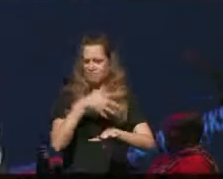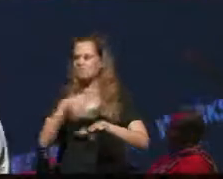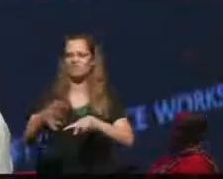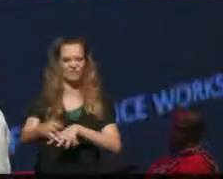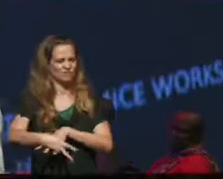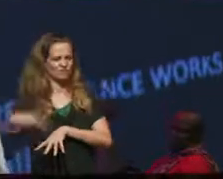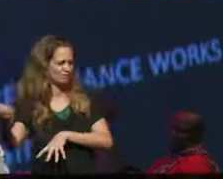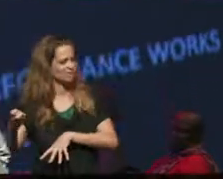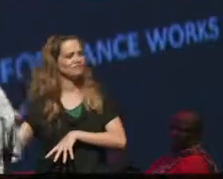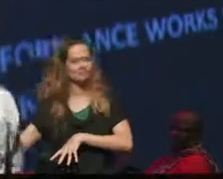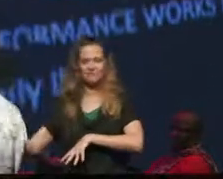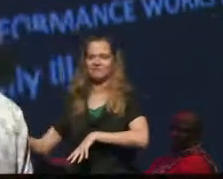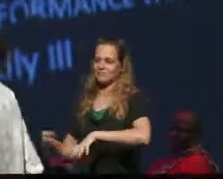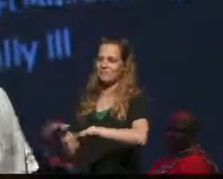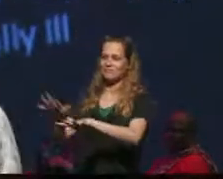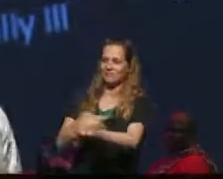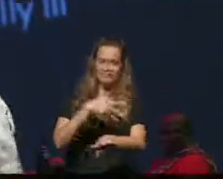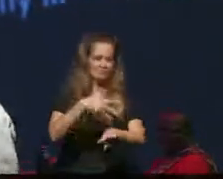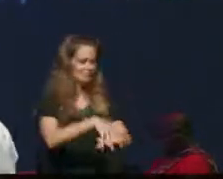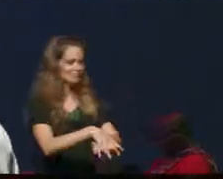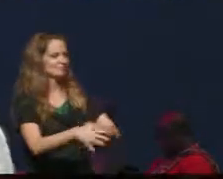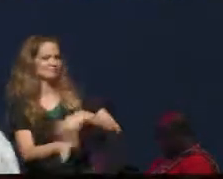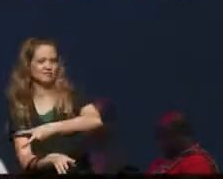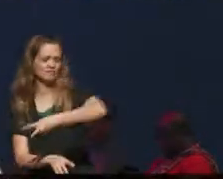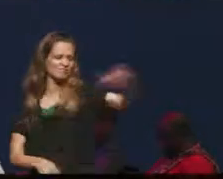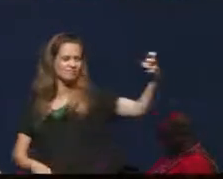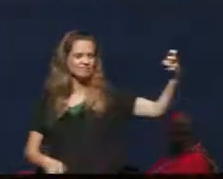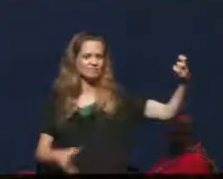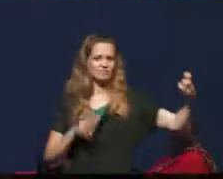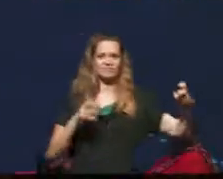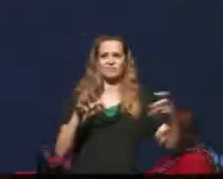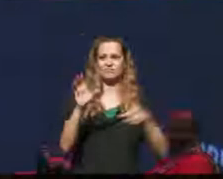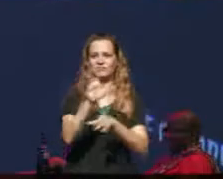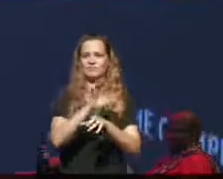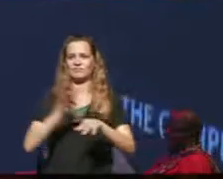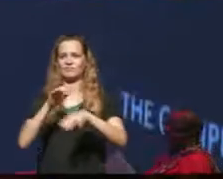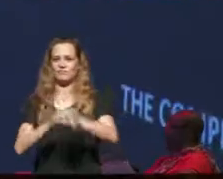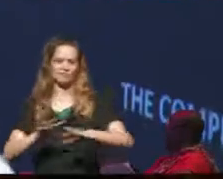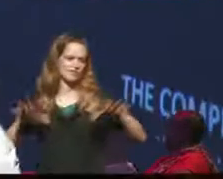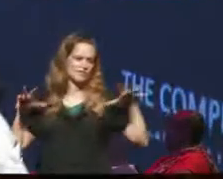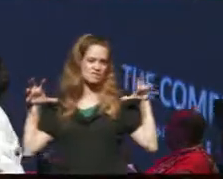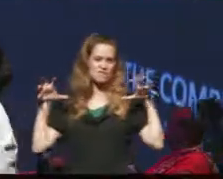images on the projection screen. They are intersected with words from the Republic's agreement